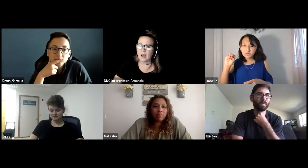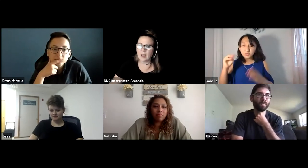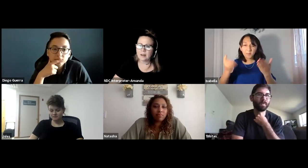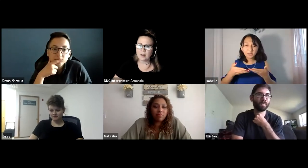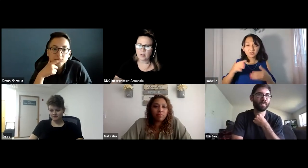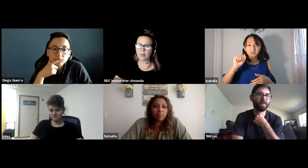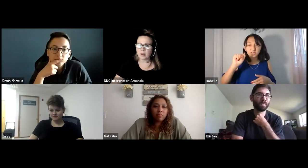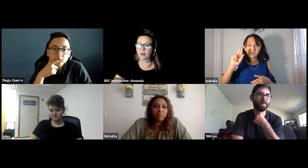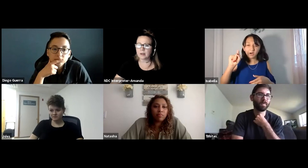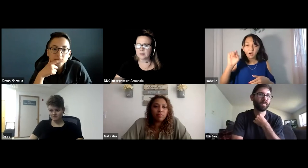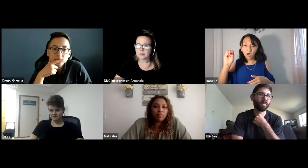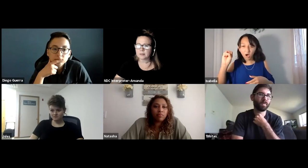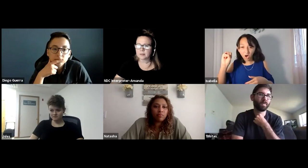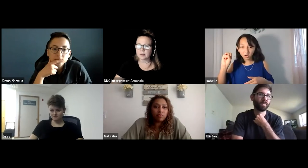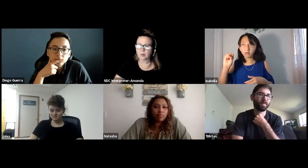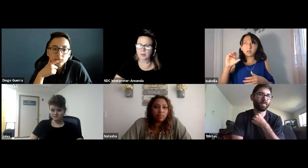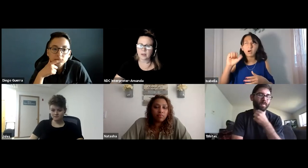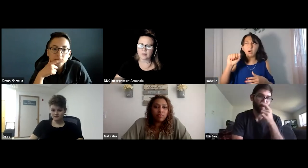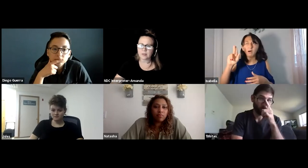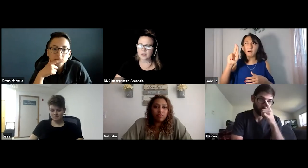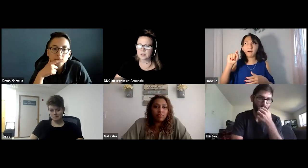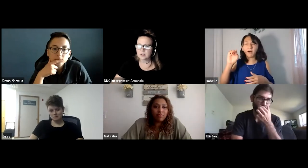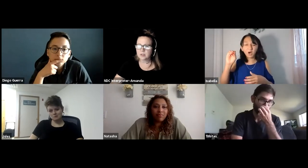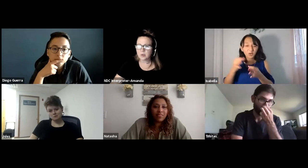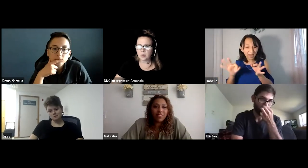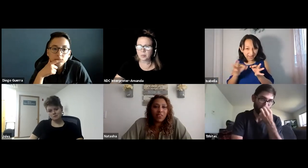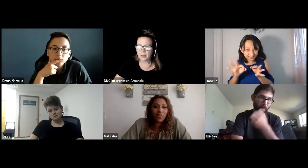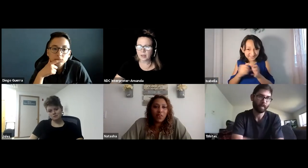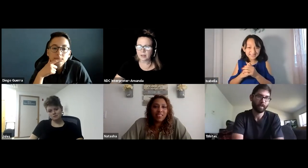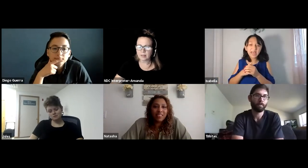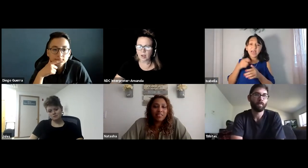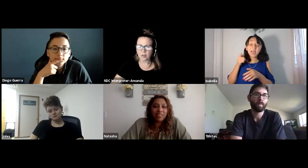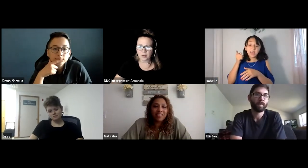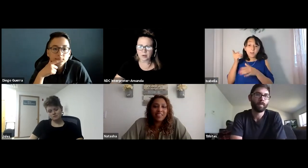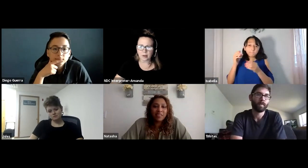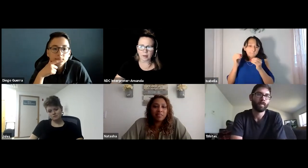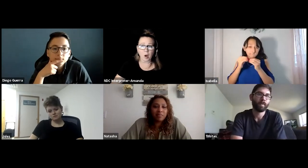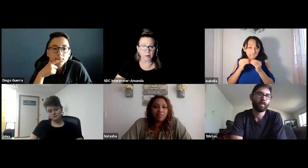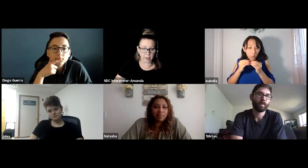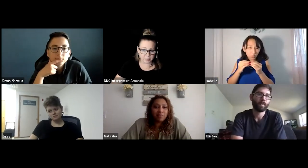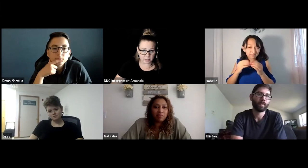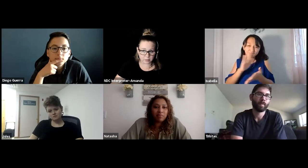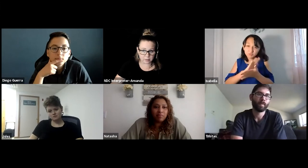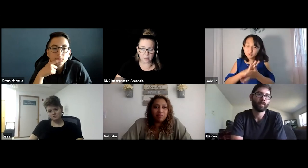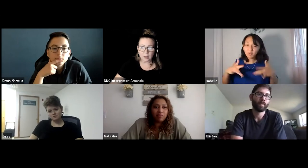I know we have Zoom and they offer auto-captions.